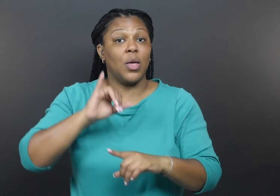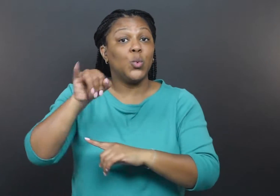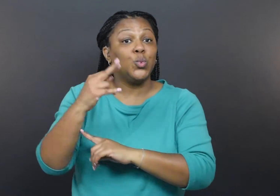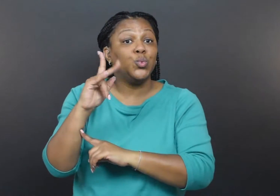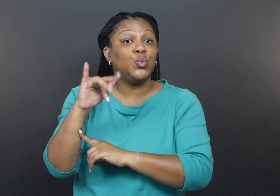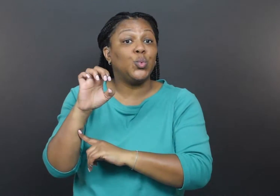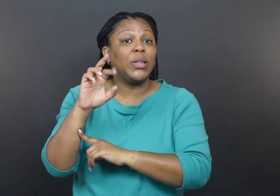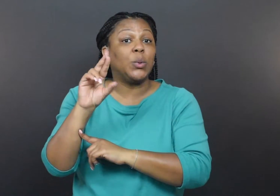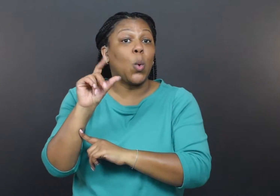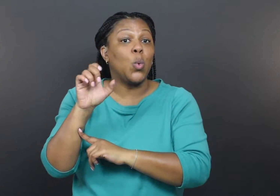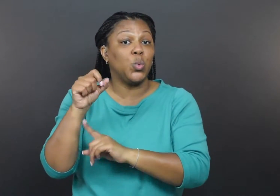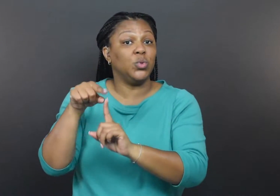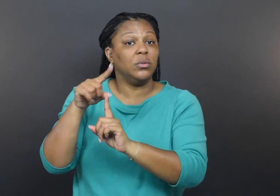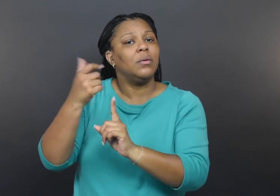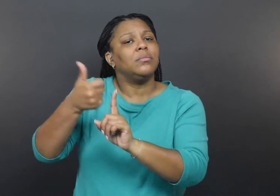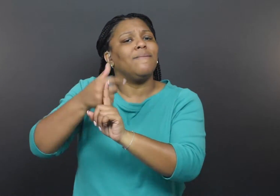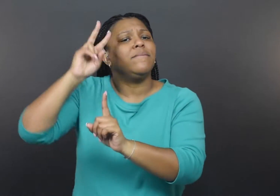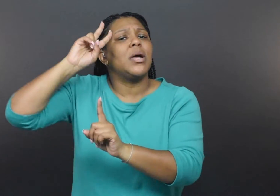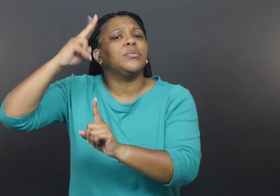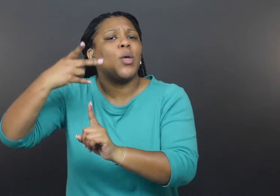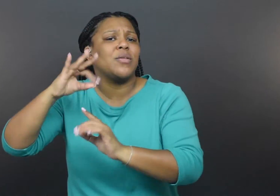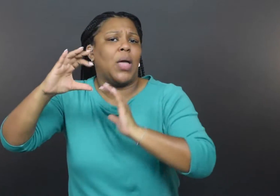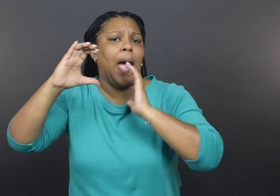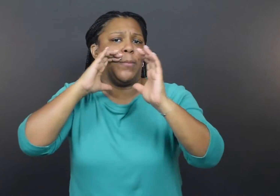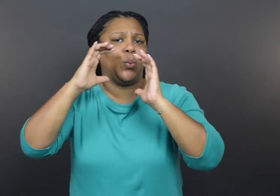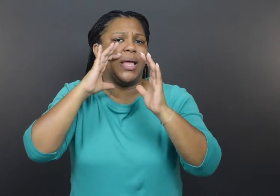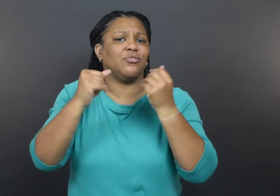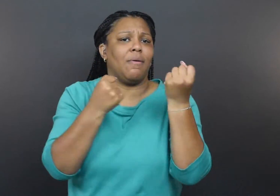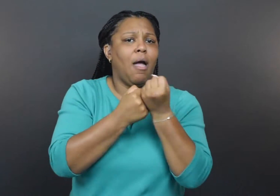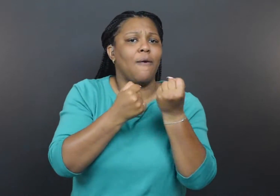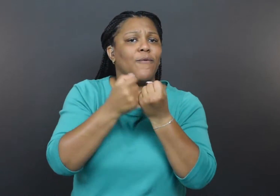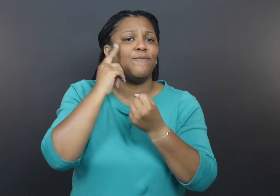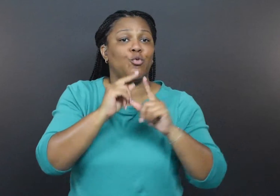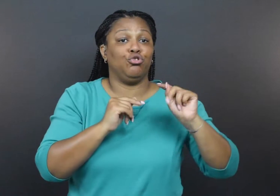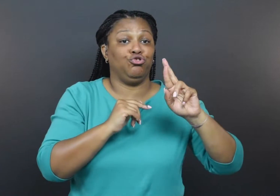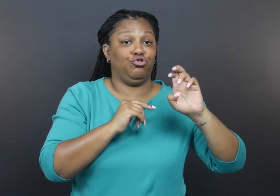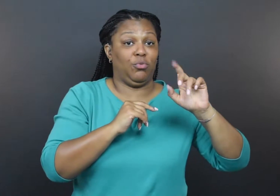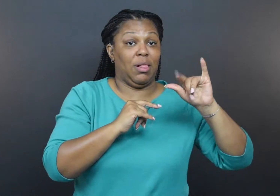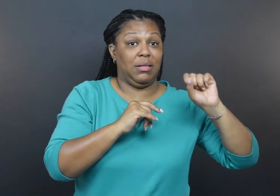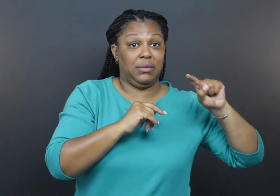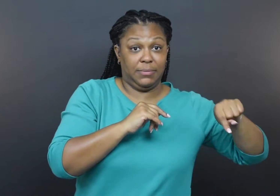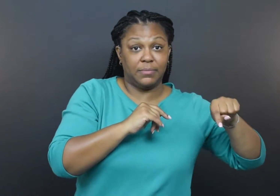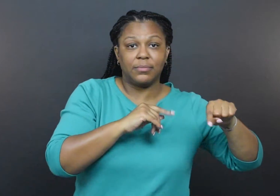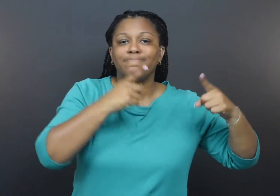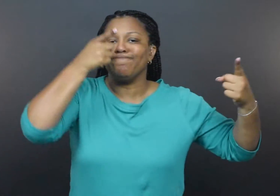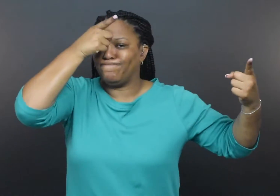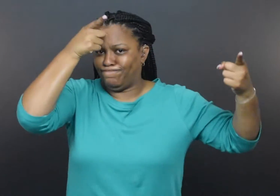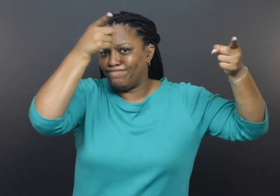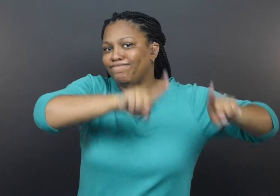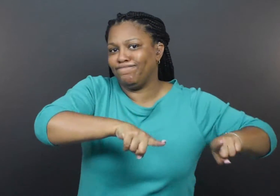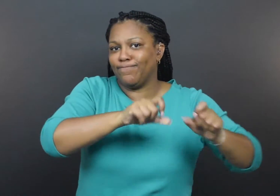Julie Roles, vice president of communications and advocacy for Trellis, agreed with Graham-Raff and